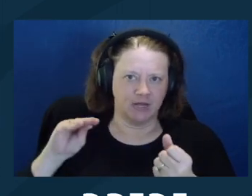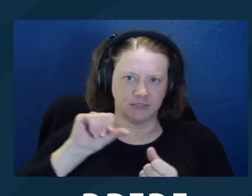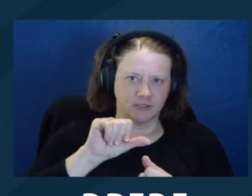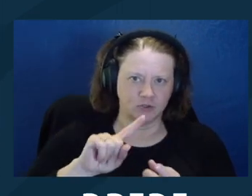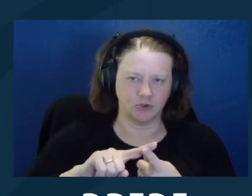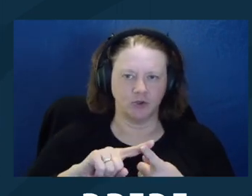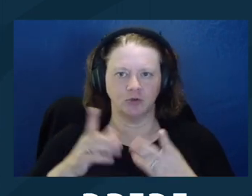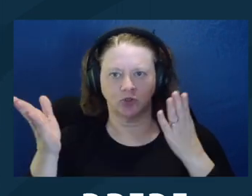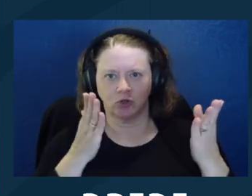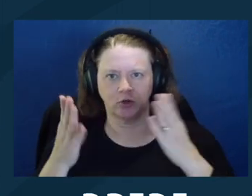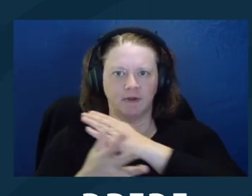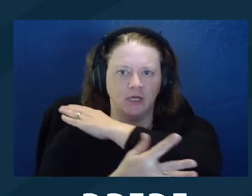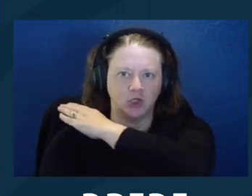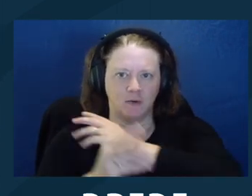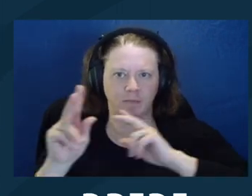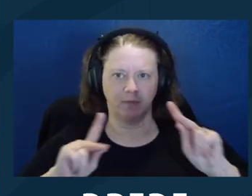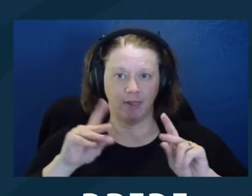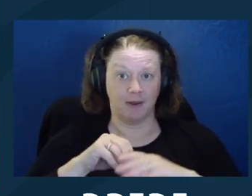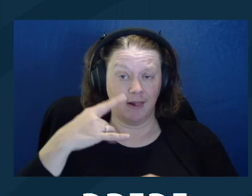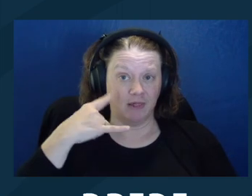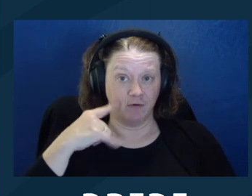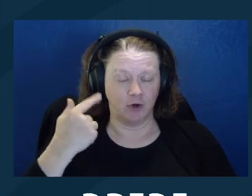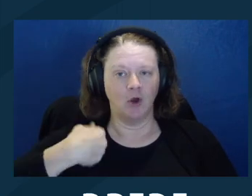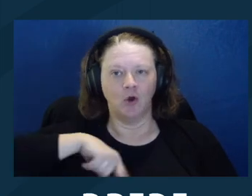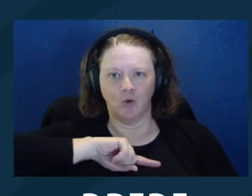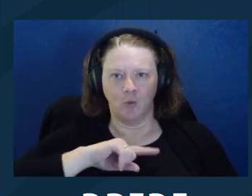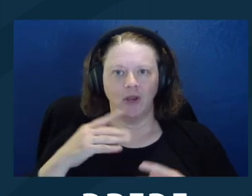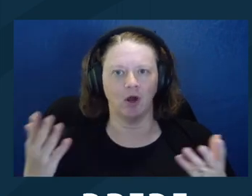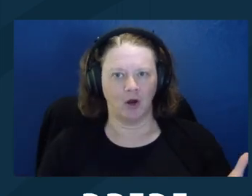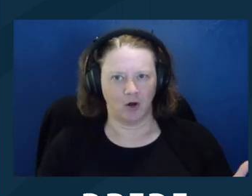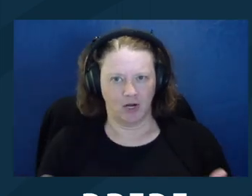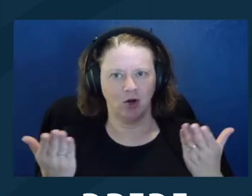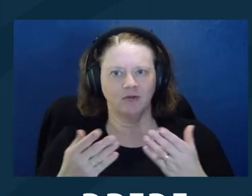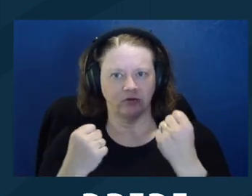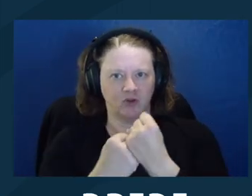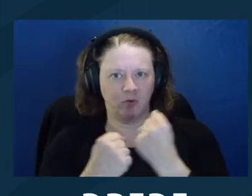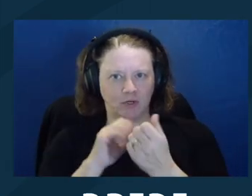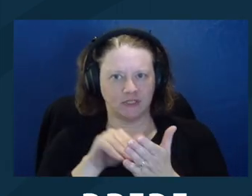services provider, meaning that you are funded by the state bar to serve indigent people